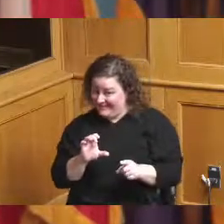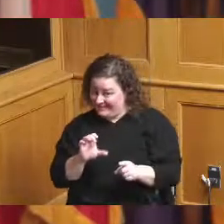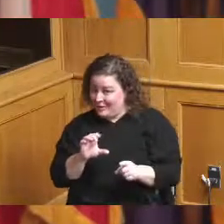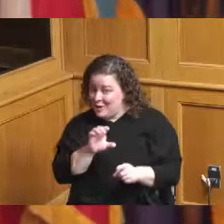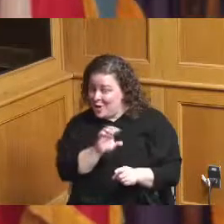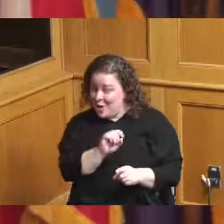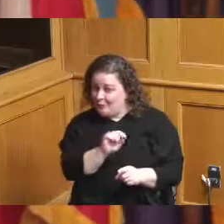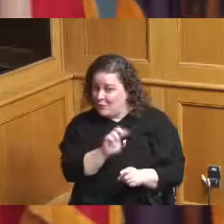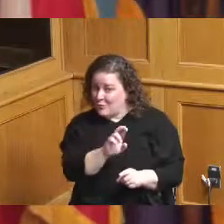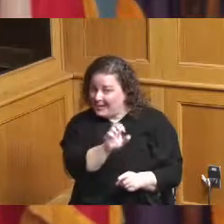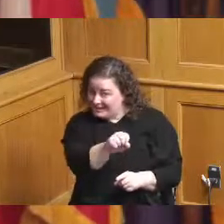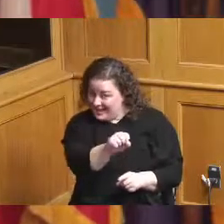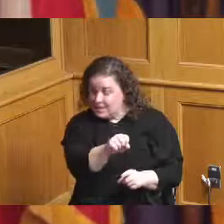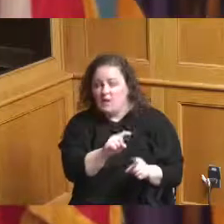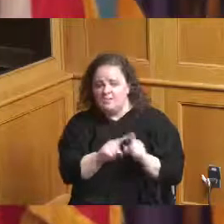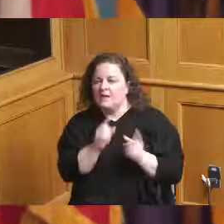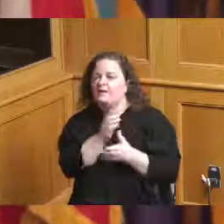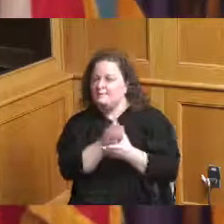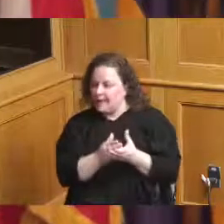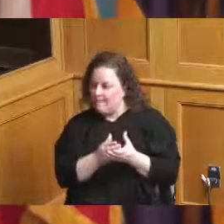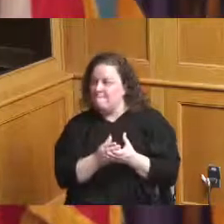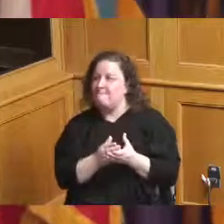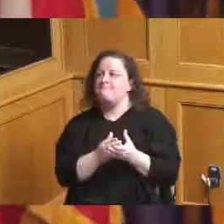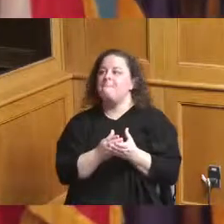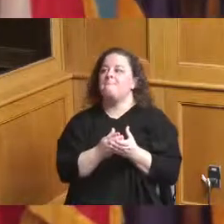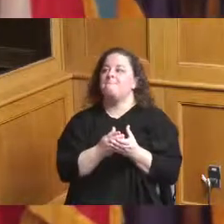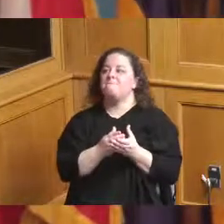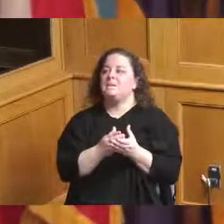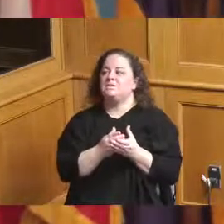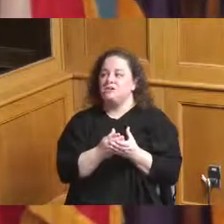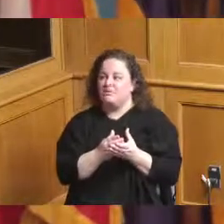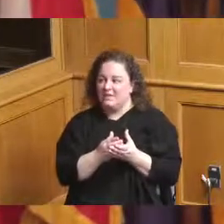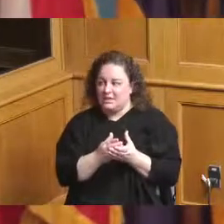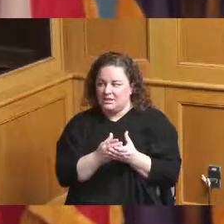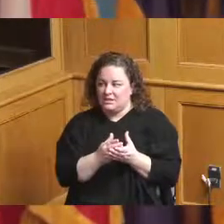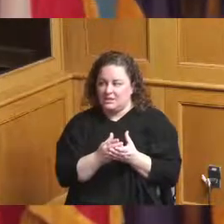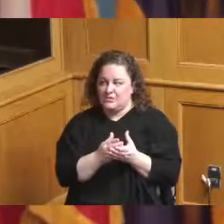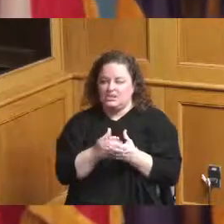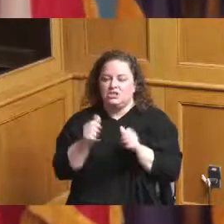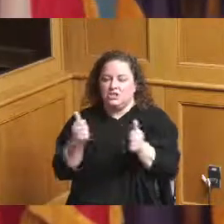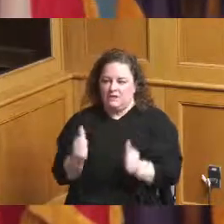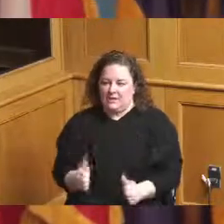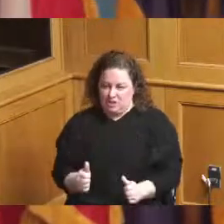has been some gentrification you have listed some African-American businesses